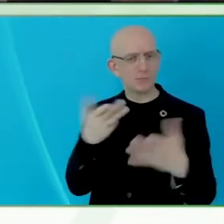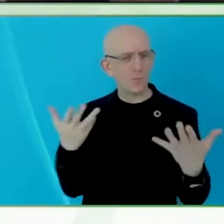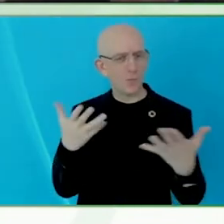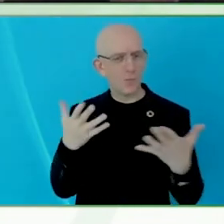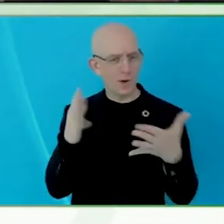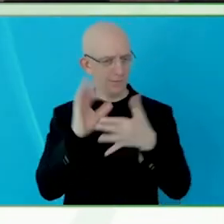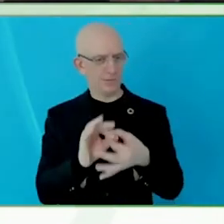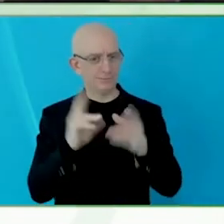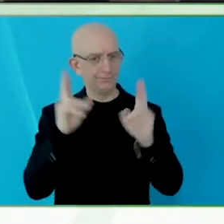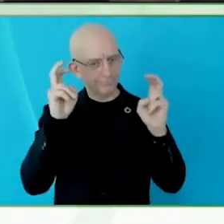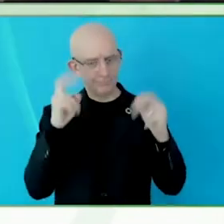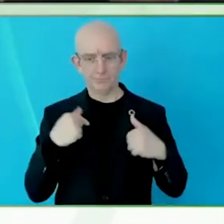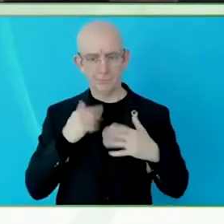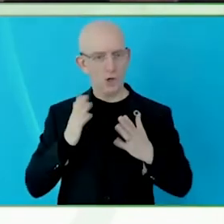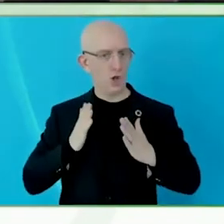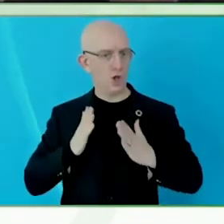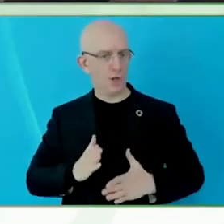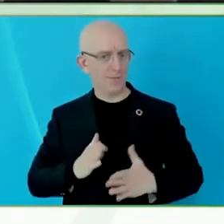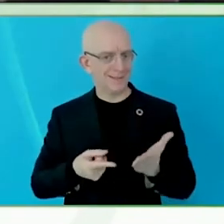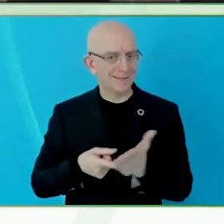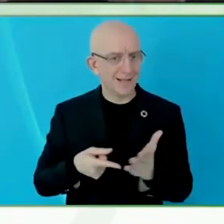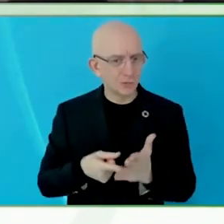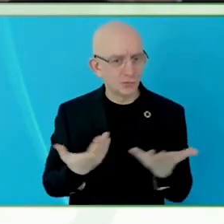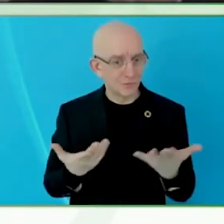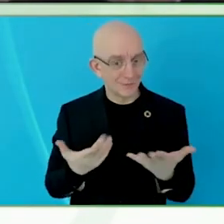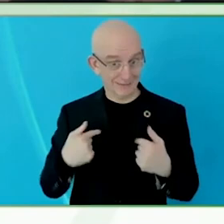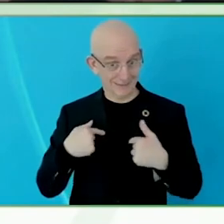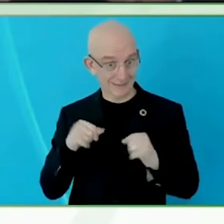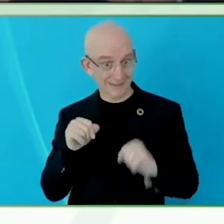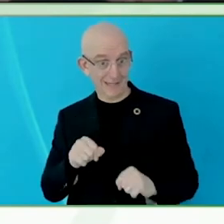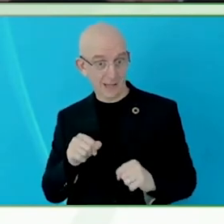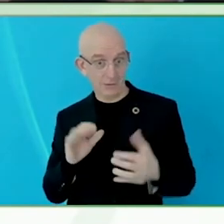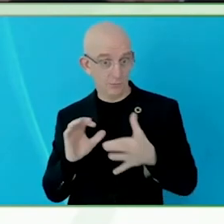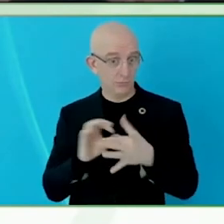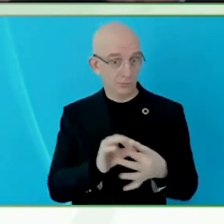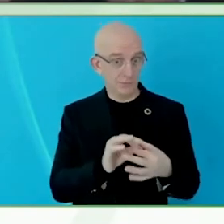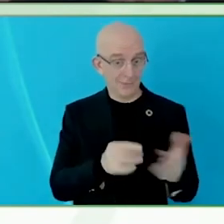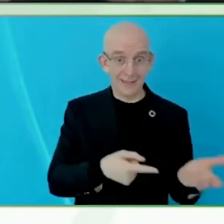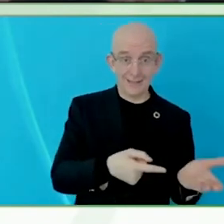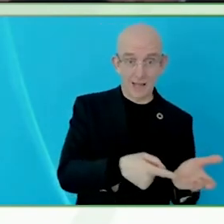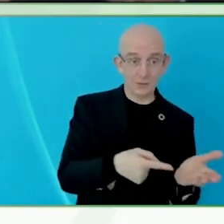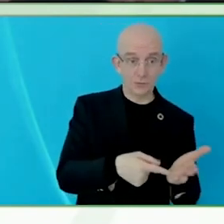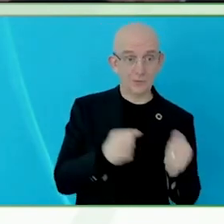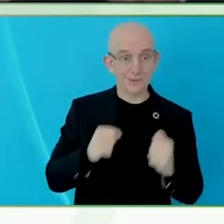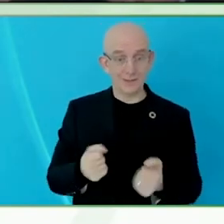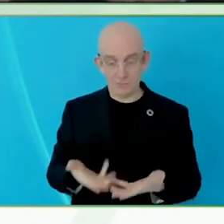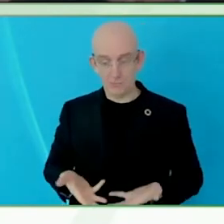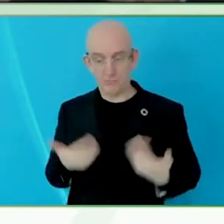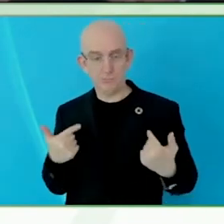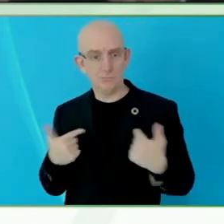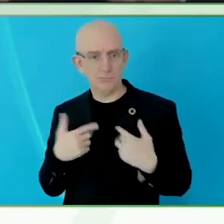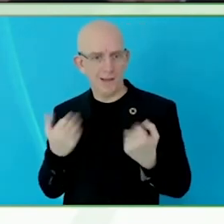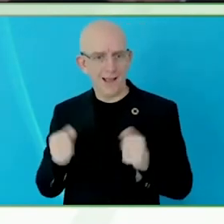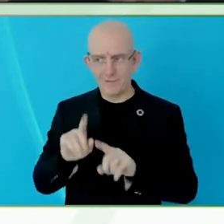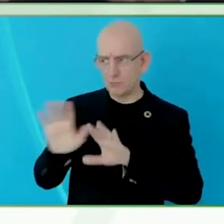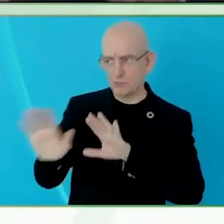of expertise, it requires the use of our ears to listen intensively to the data.